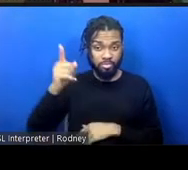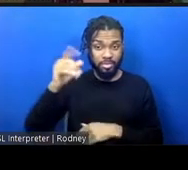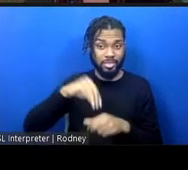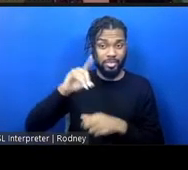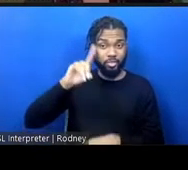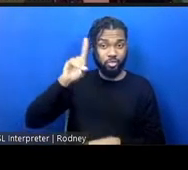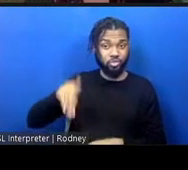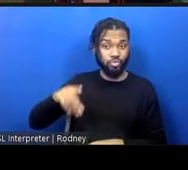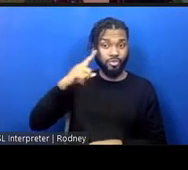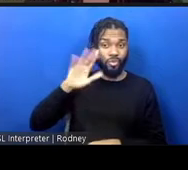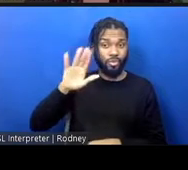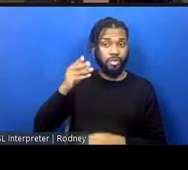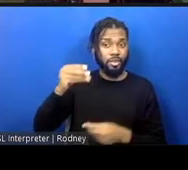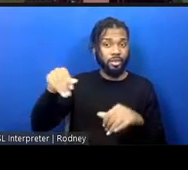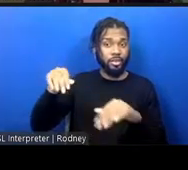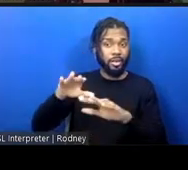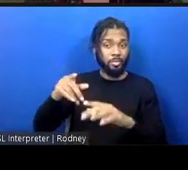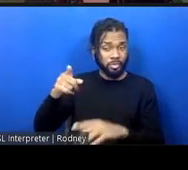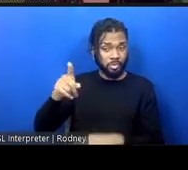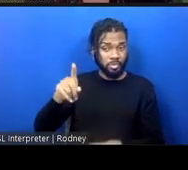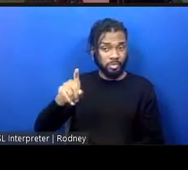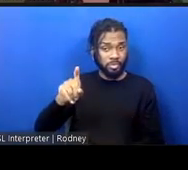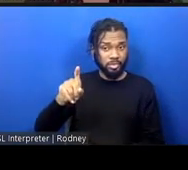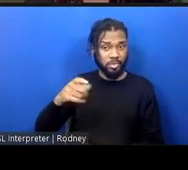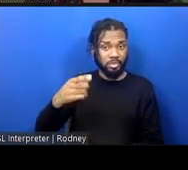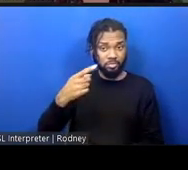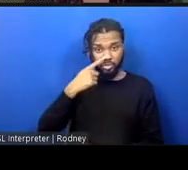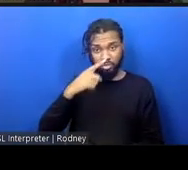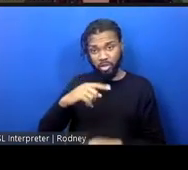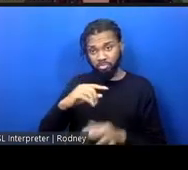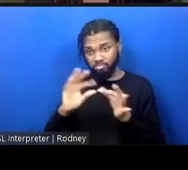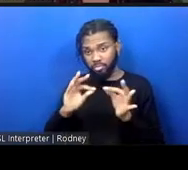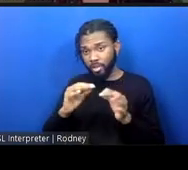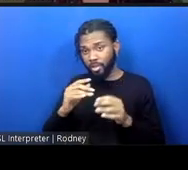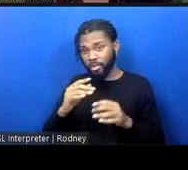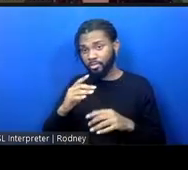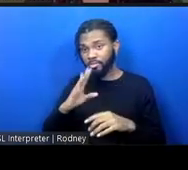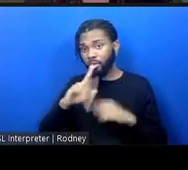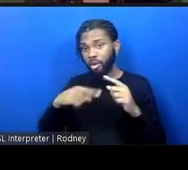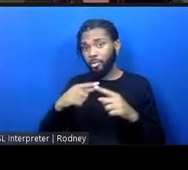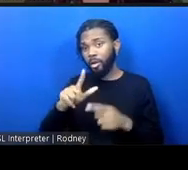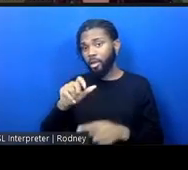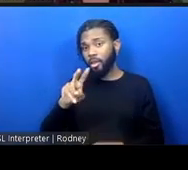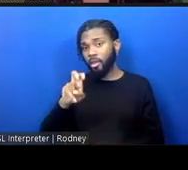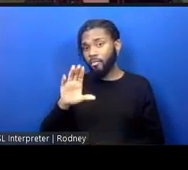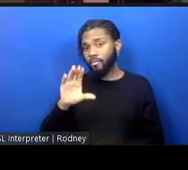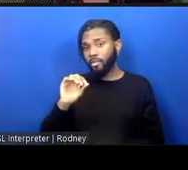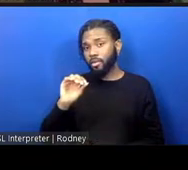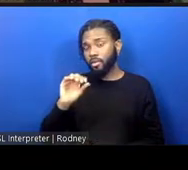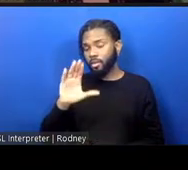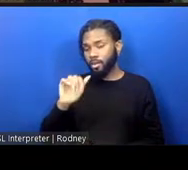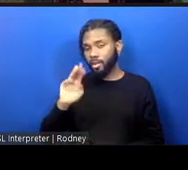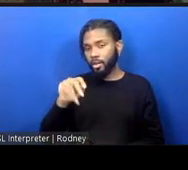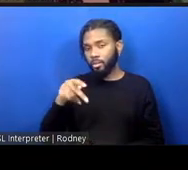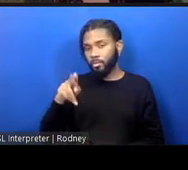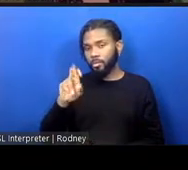Can you tell us a little bit about Love Campus and how does this fit into the